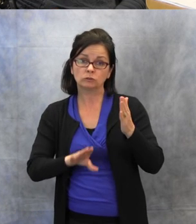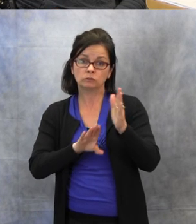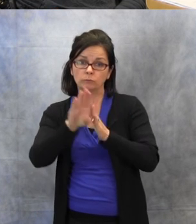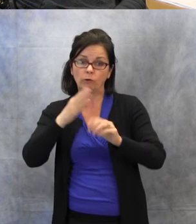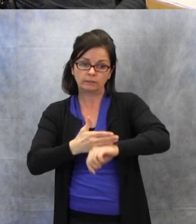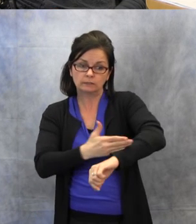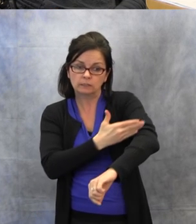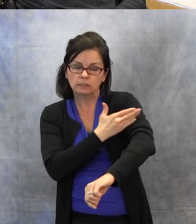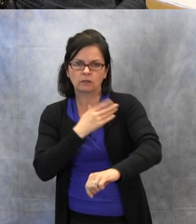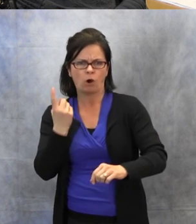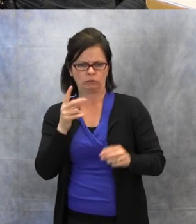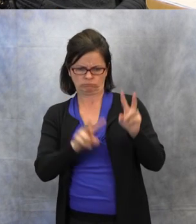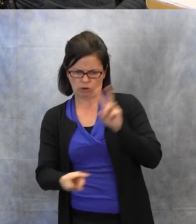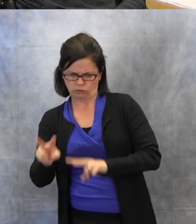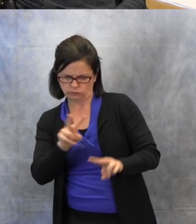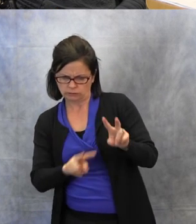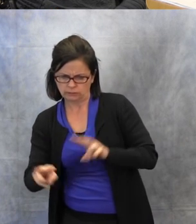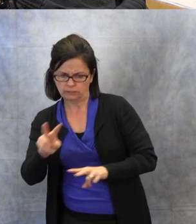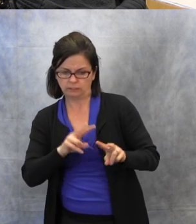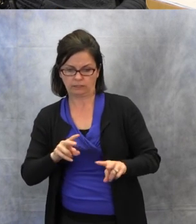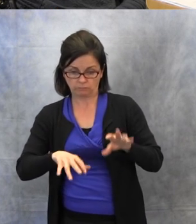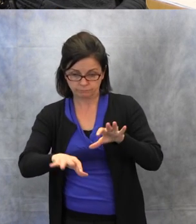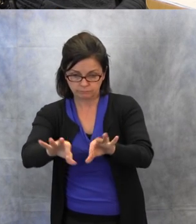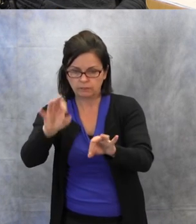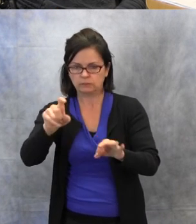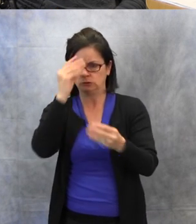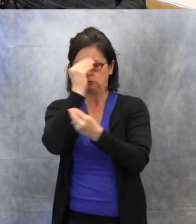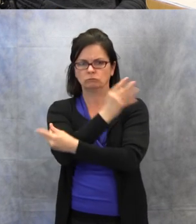the student and sharing that information with everyone.